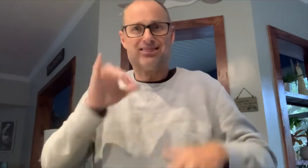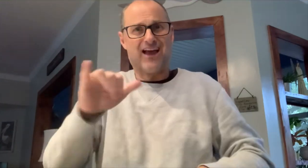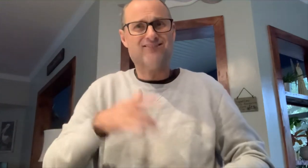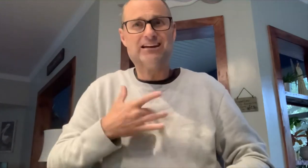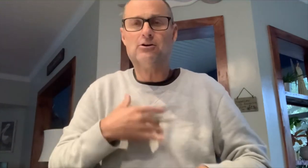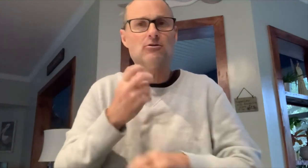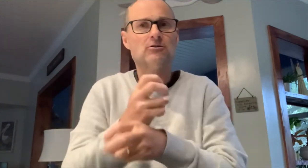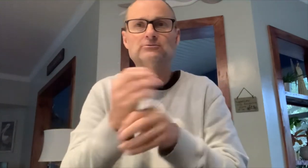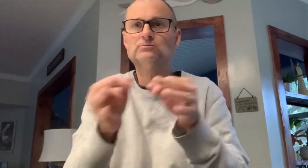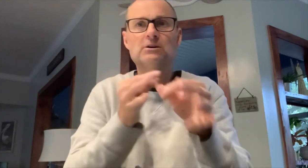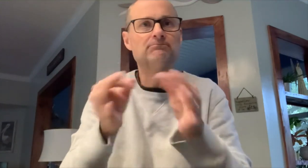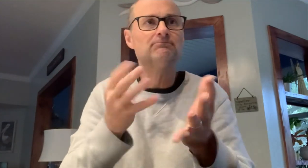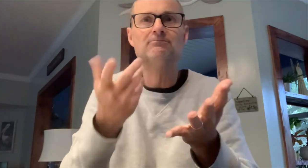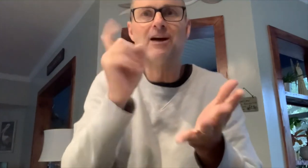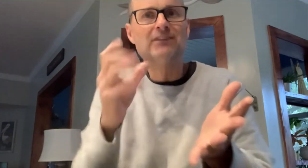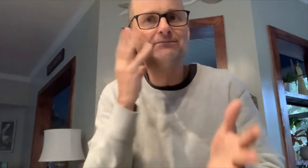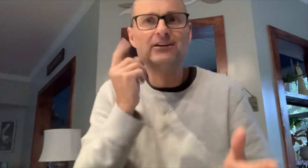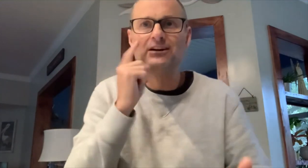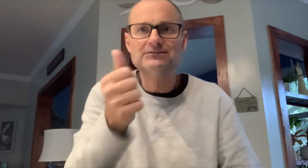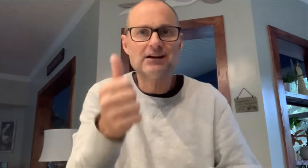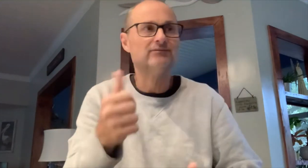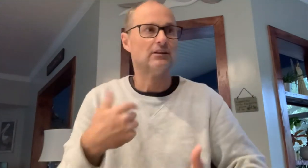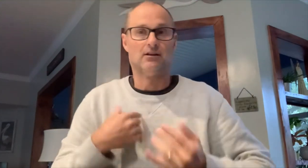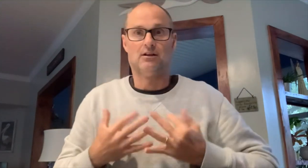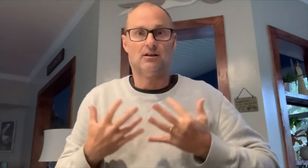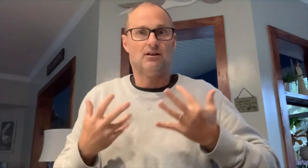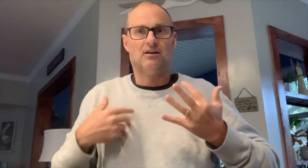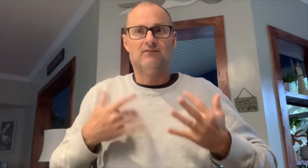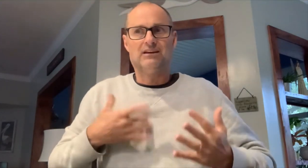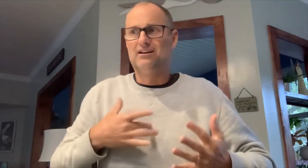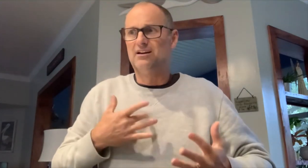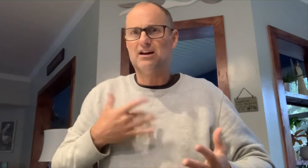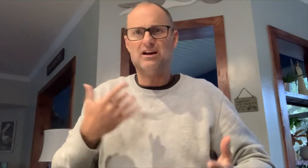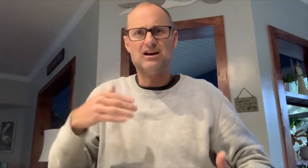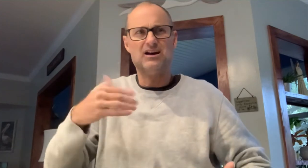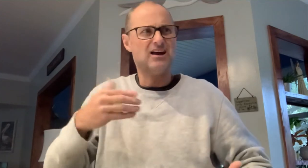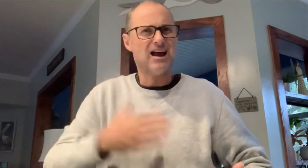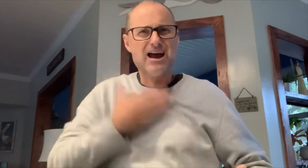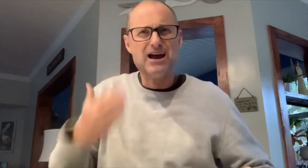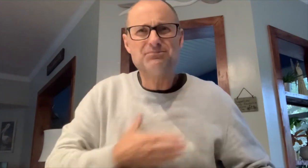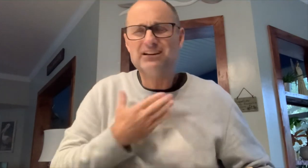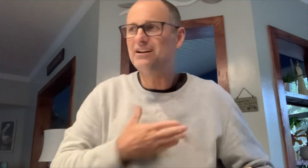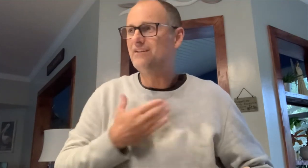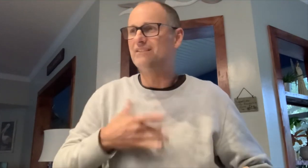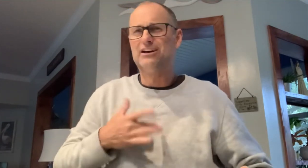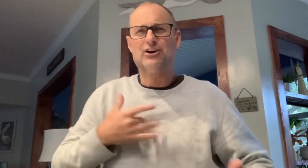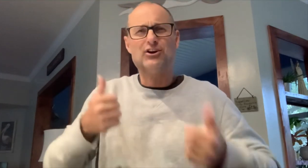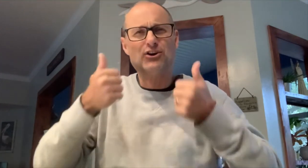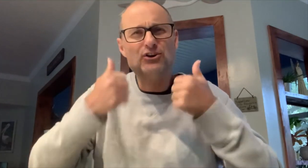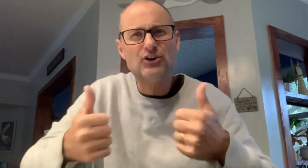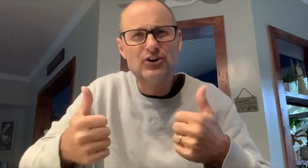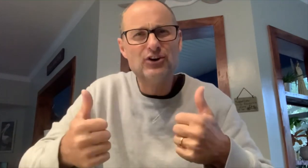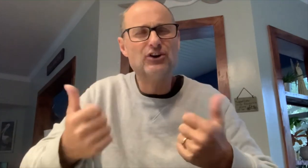That feeling I felt, it’s hard to describe. You have to experience it yourself. I just feel... happy!